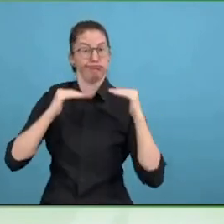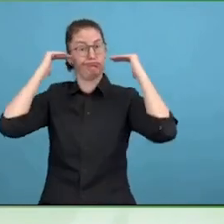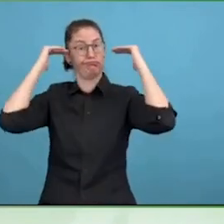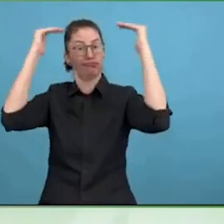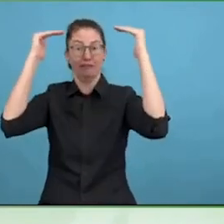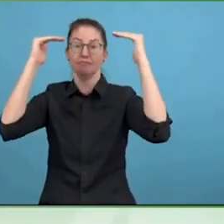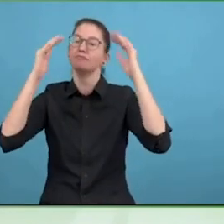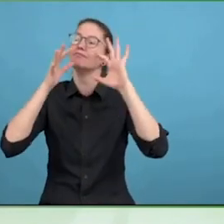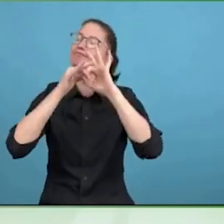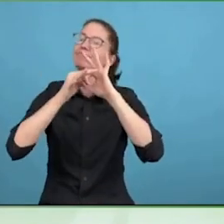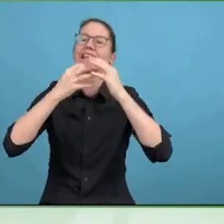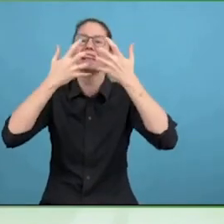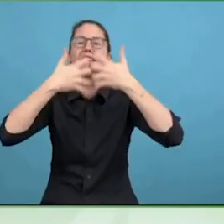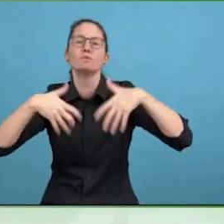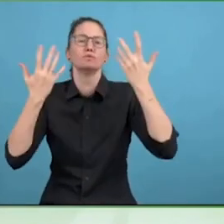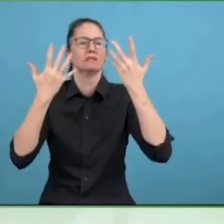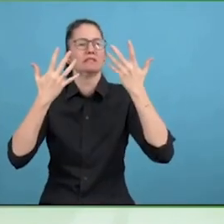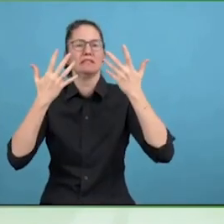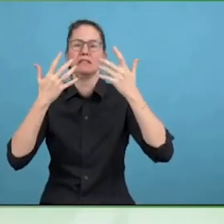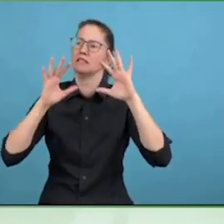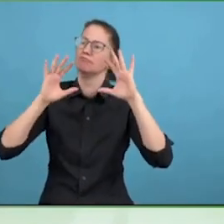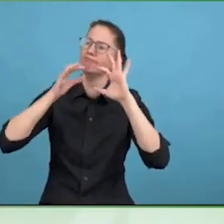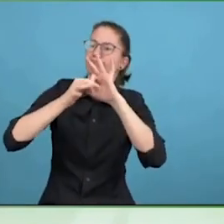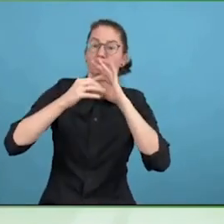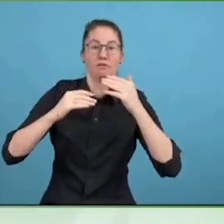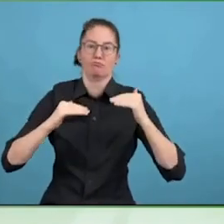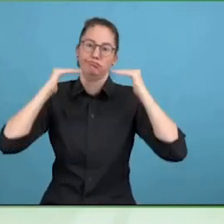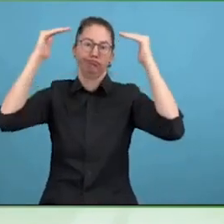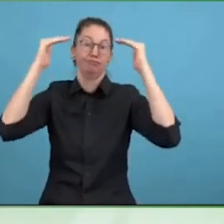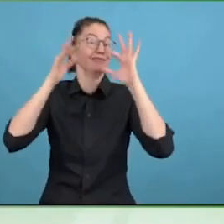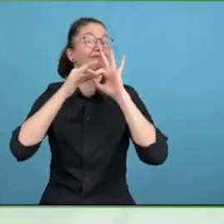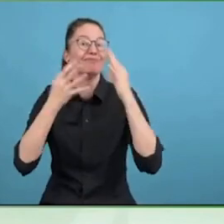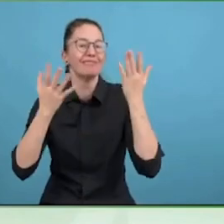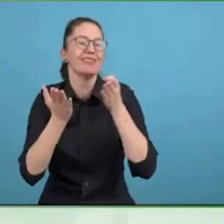is find ways that we can produce two sets of negative externalities